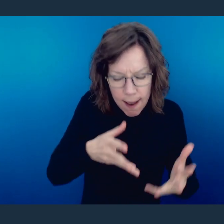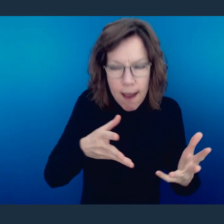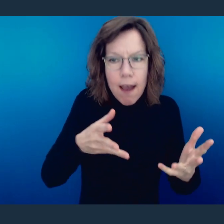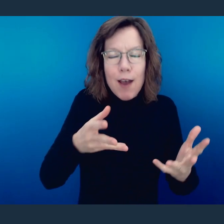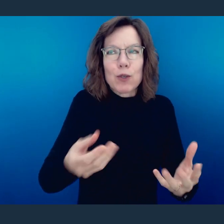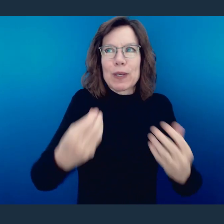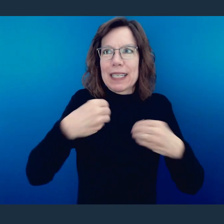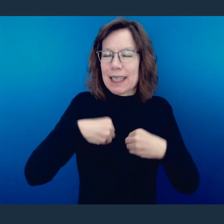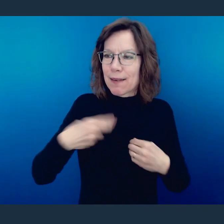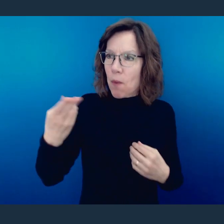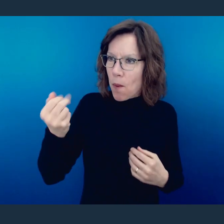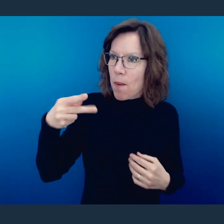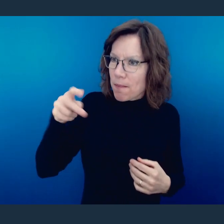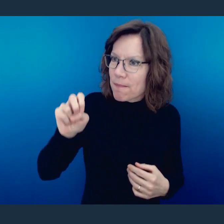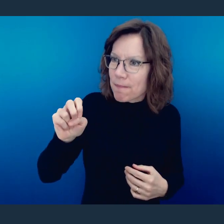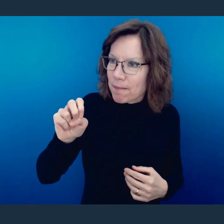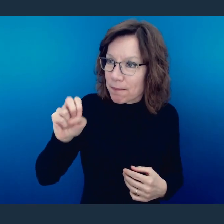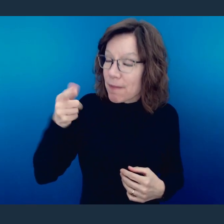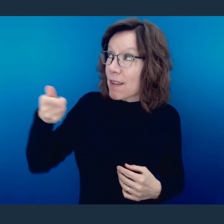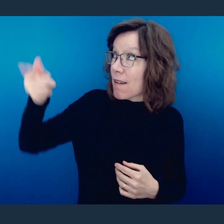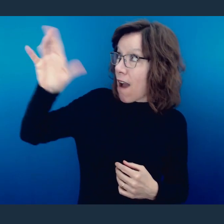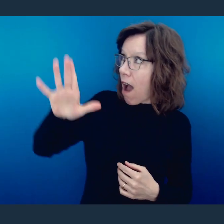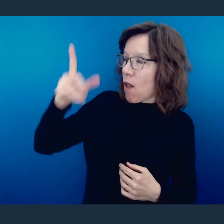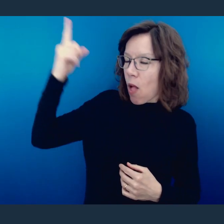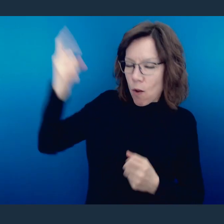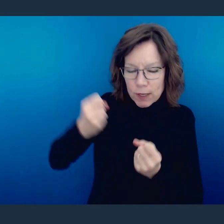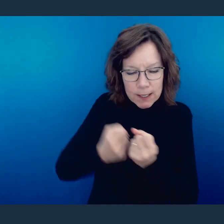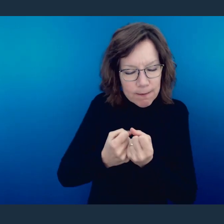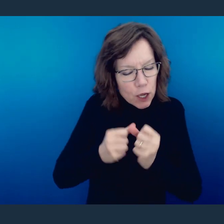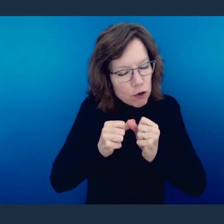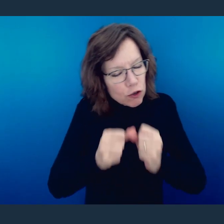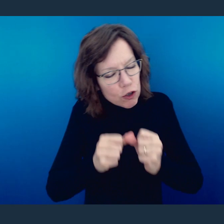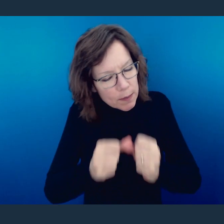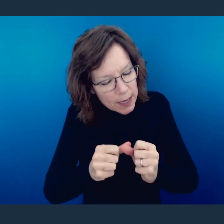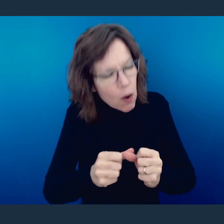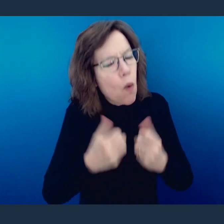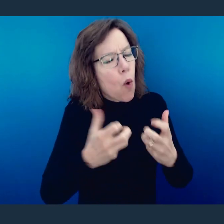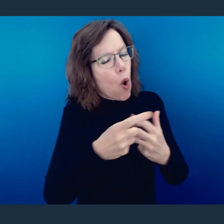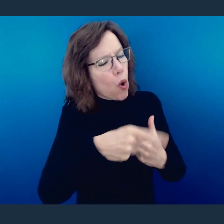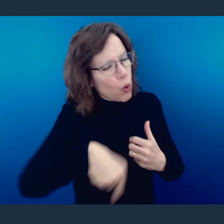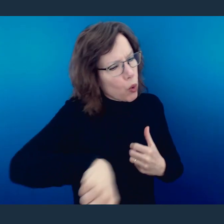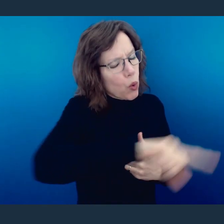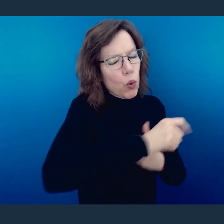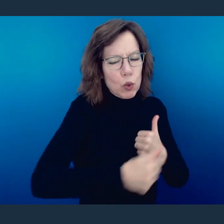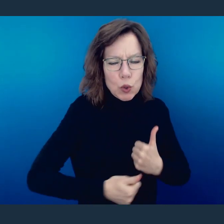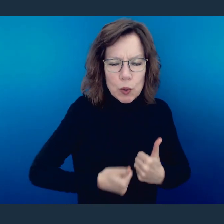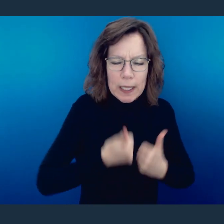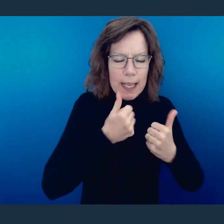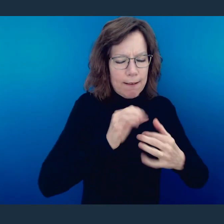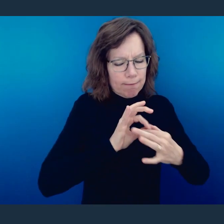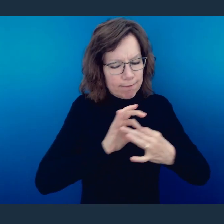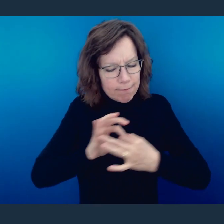we might have hope. May the God of endurance and encouragement grant you to live in such